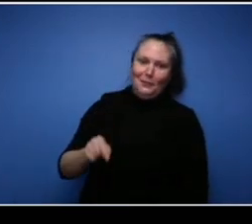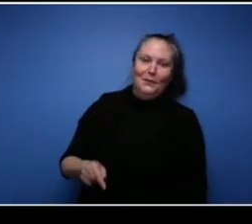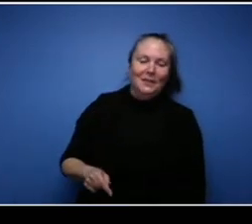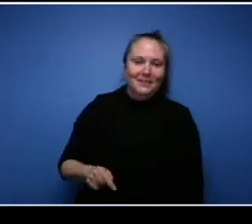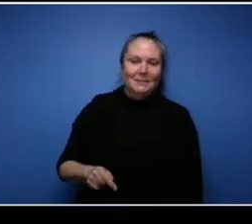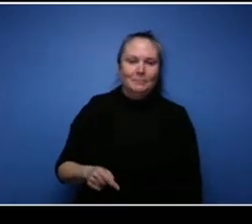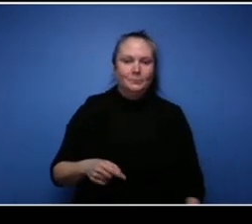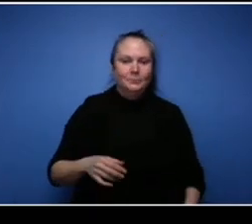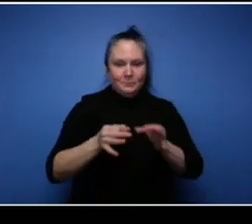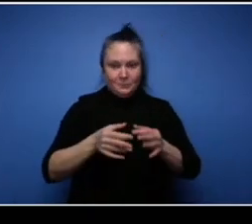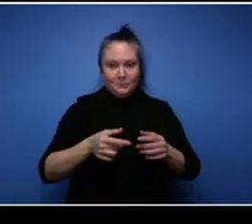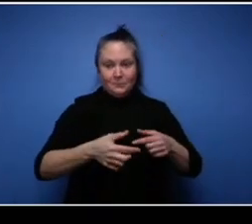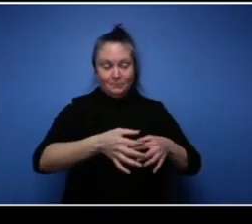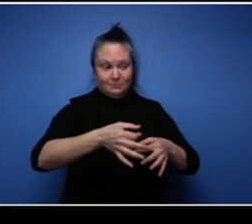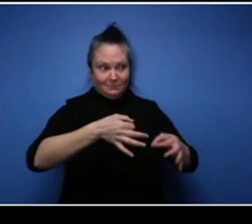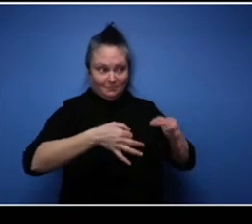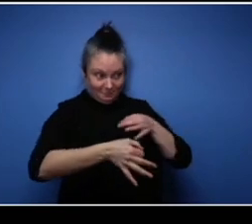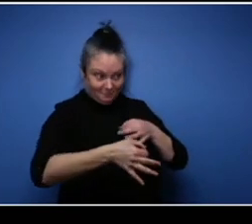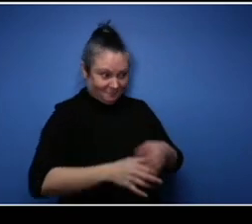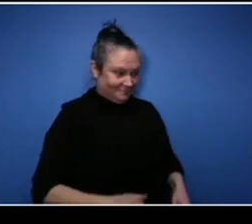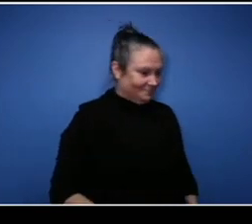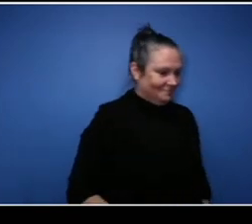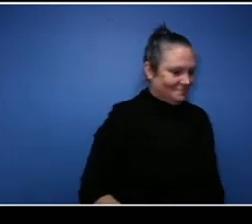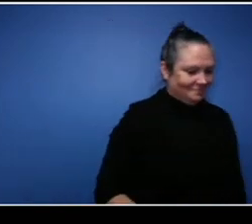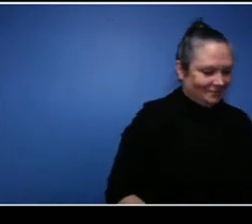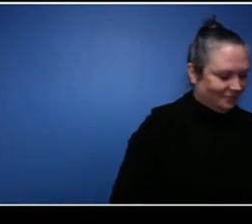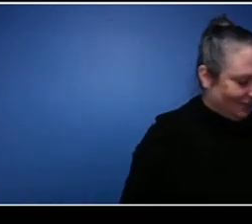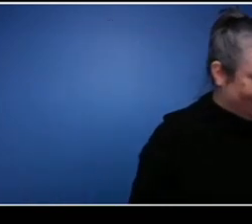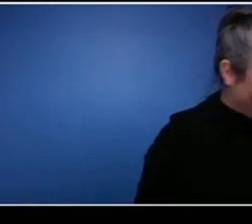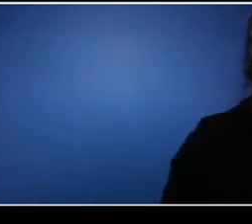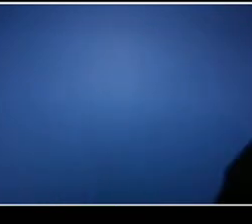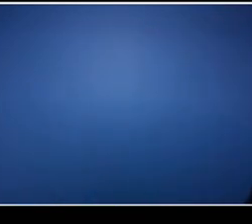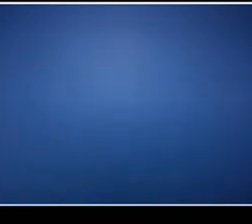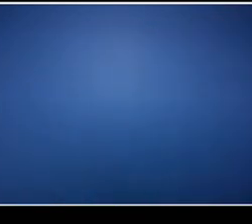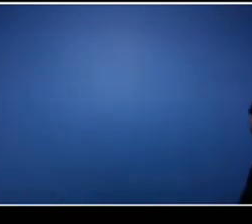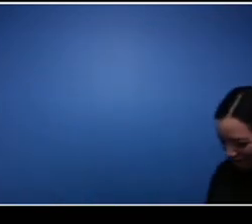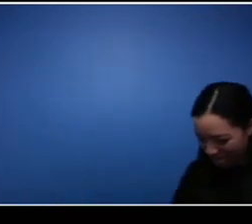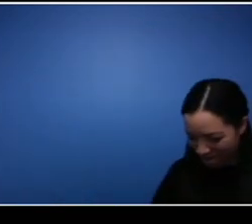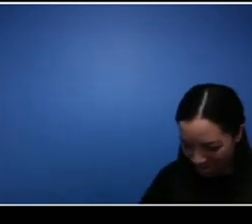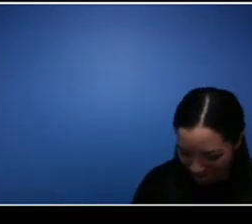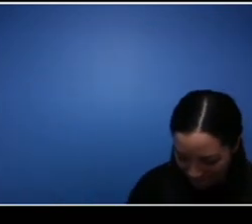how did the pandemic impact your business? It was the exact same as what Tia just said,